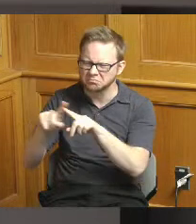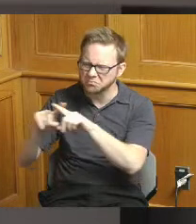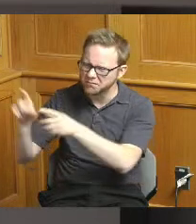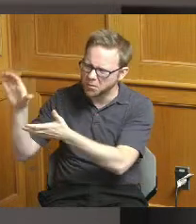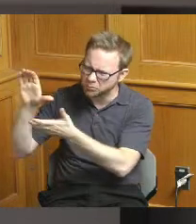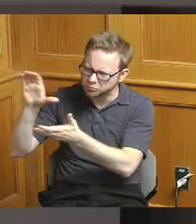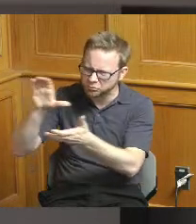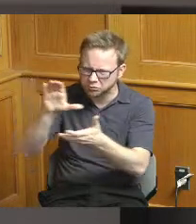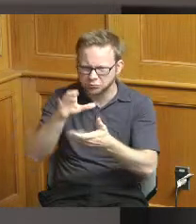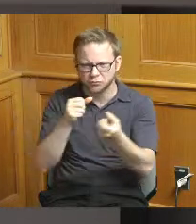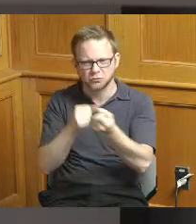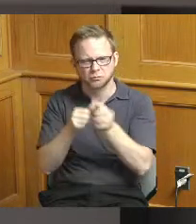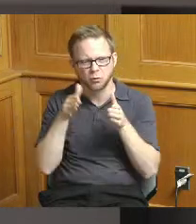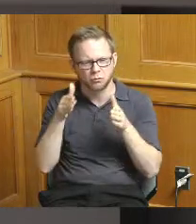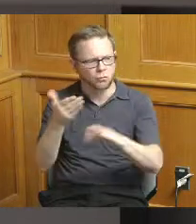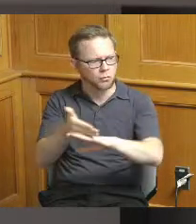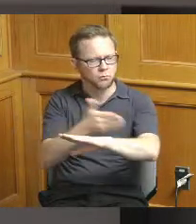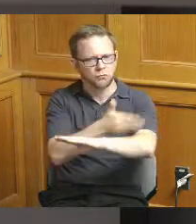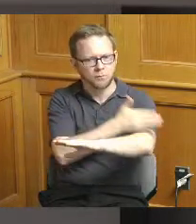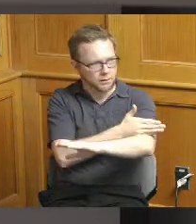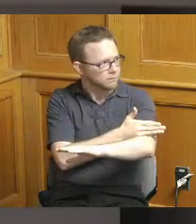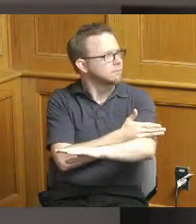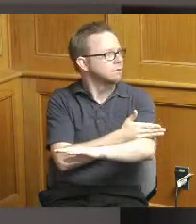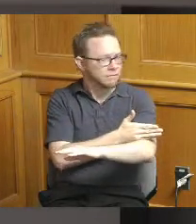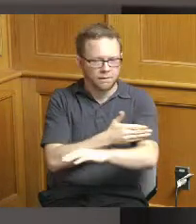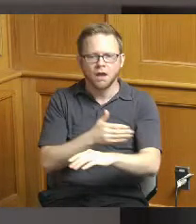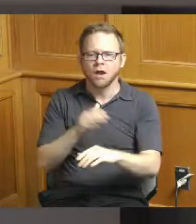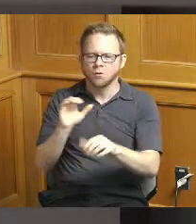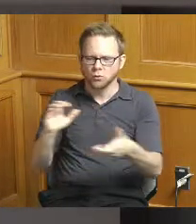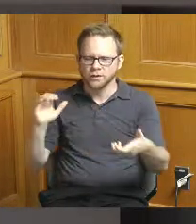working with the port to build homes on some of the vacant lots that are on these streets